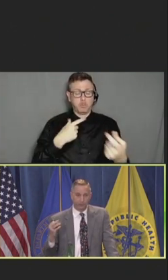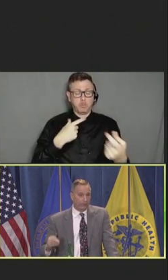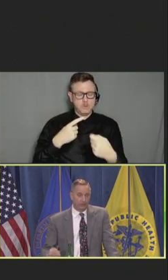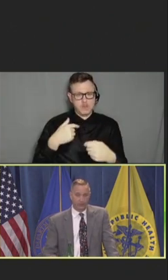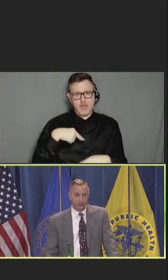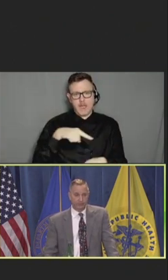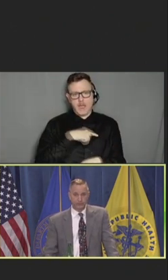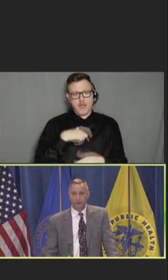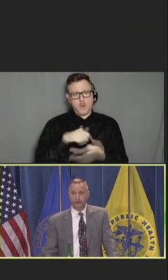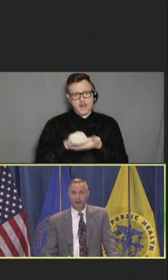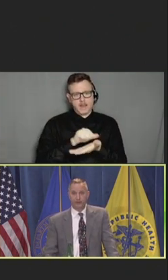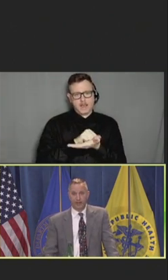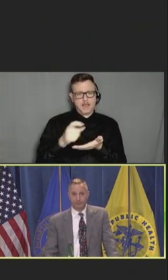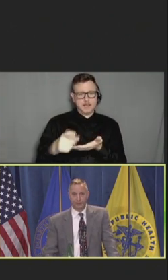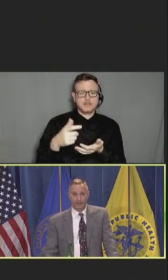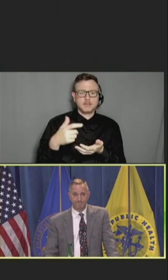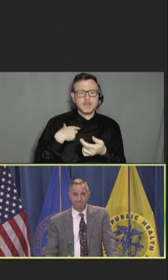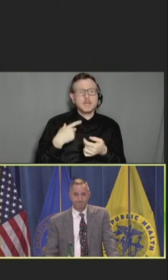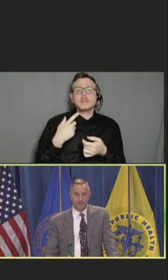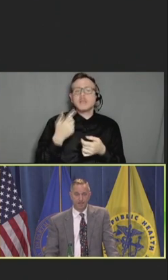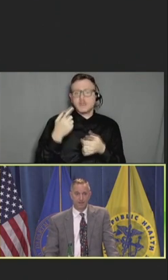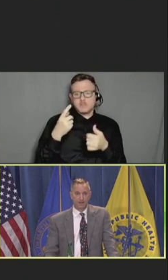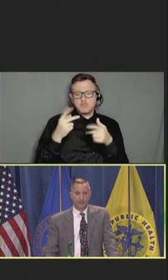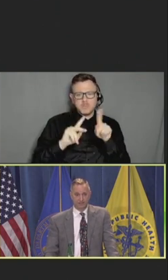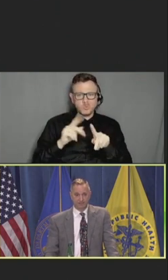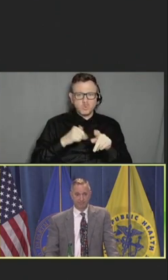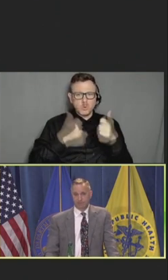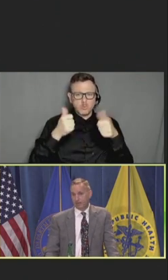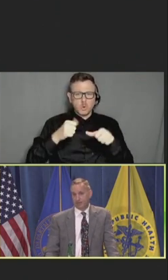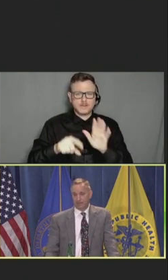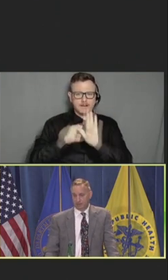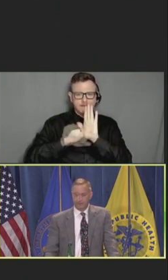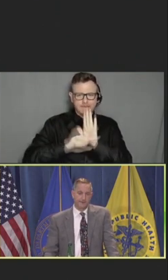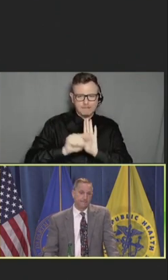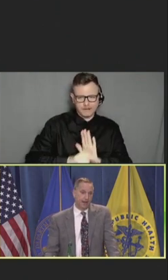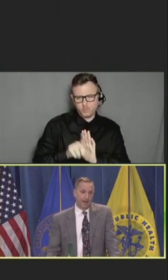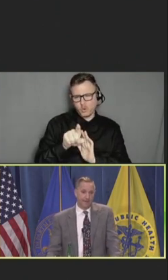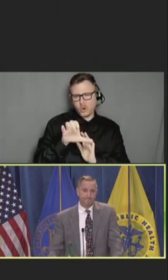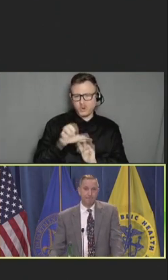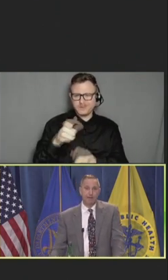multiple of those posting over a hundred times per day, which kind of stunk.